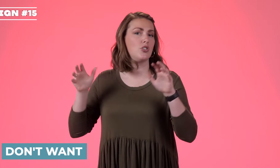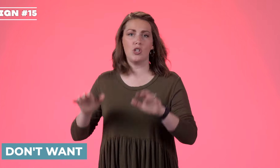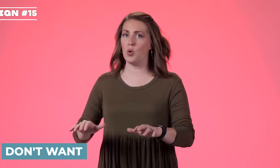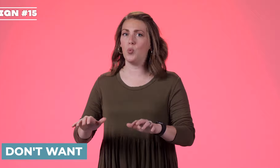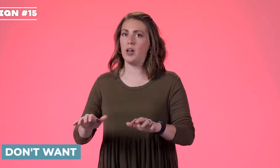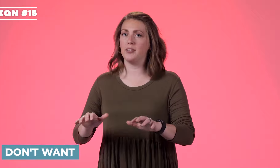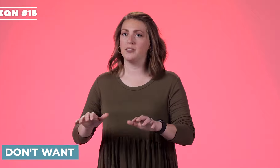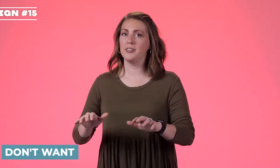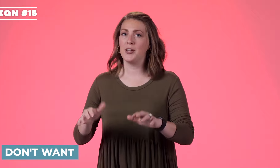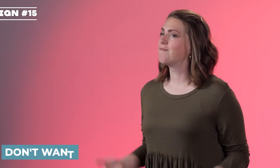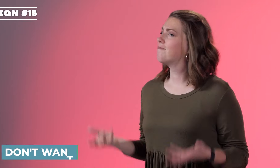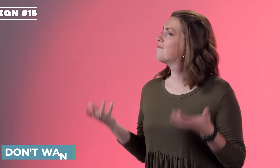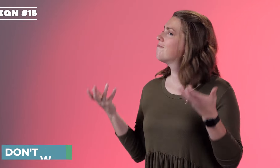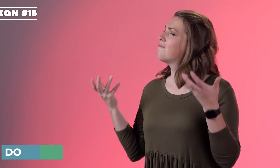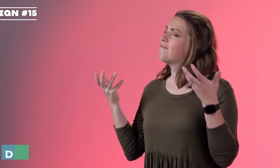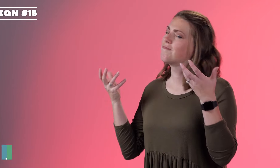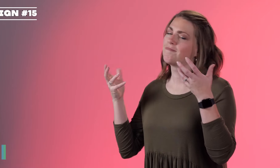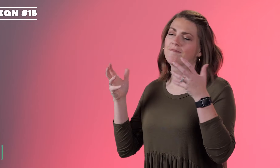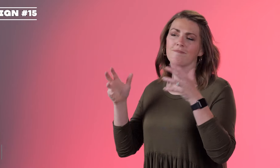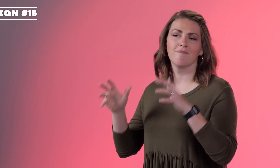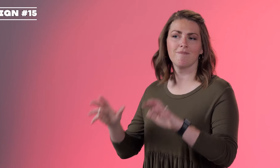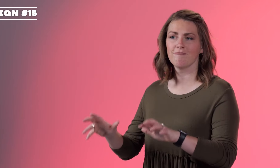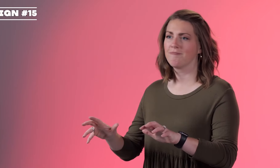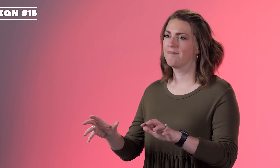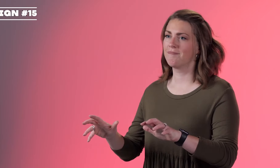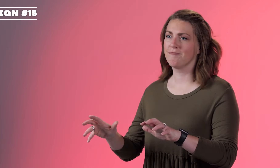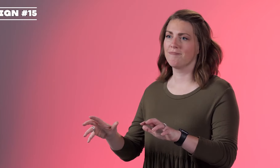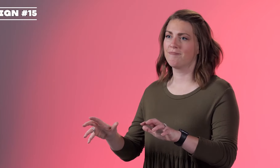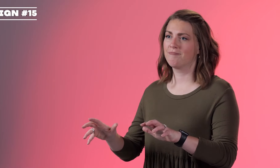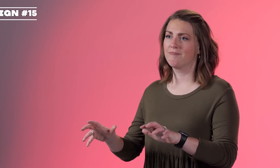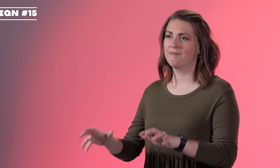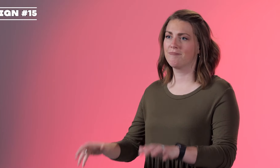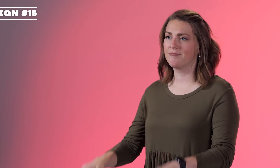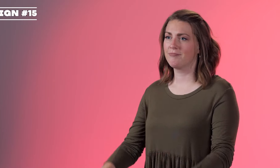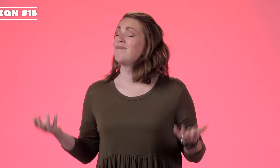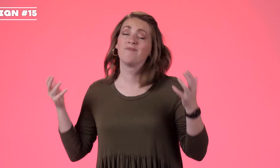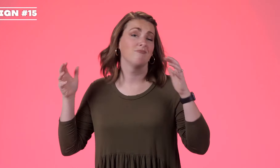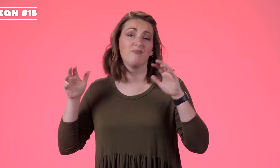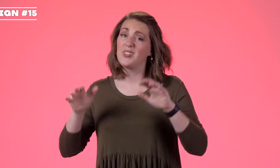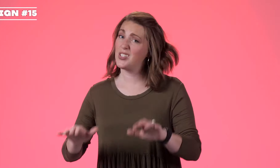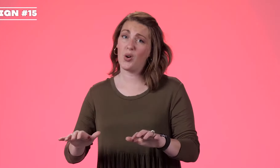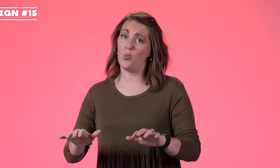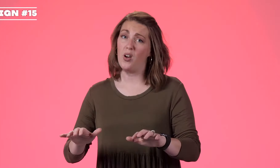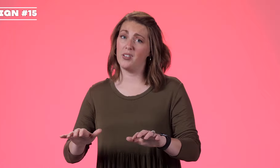'don't want', you flick your hands down because you don't want it, 'don't want'.